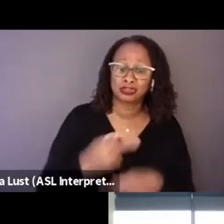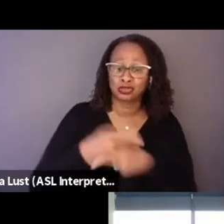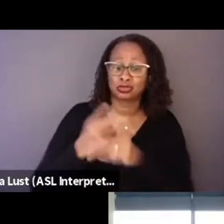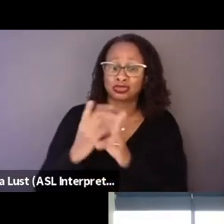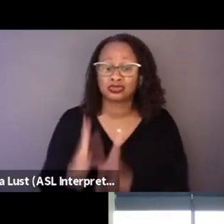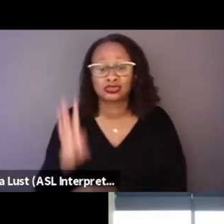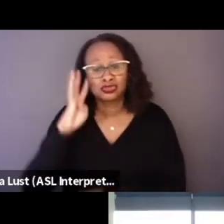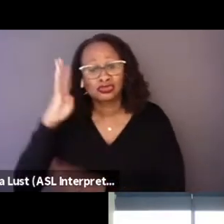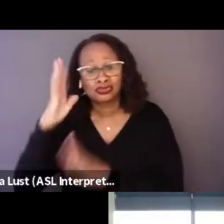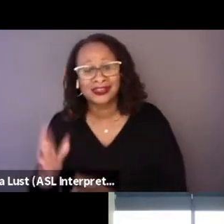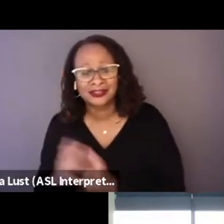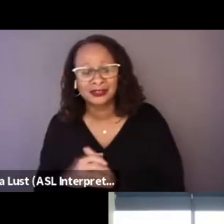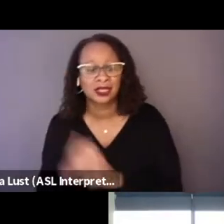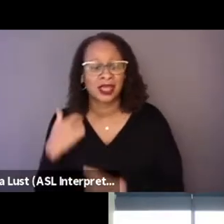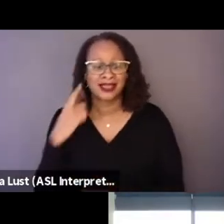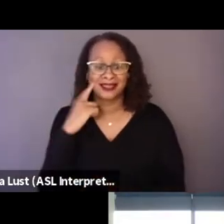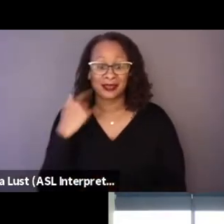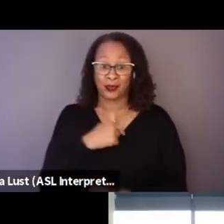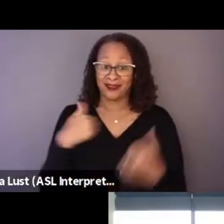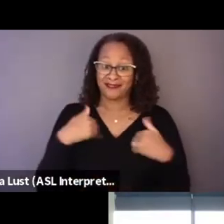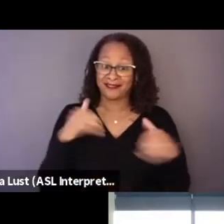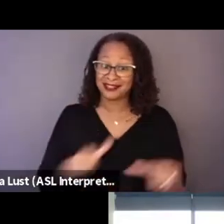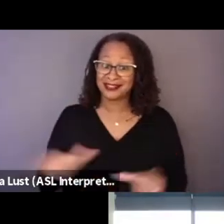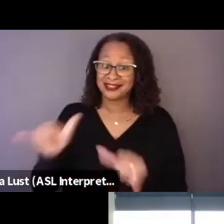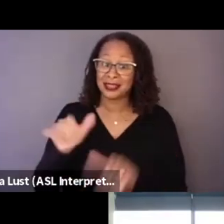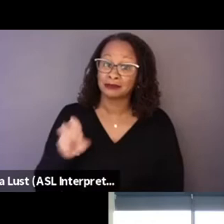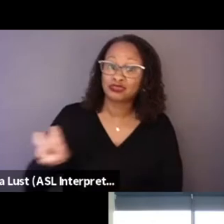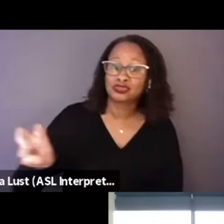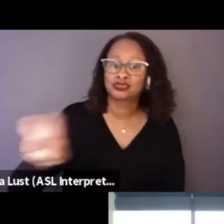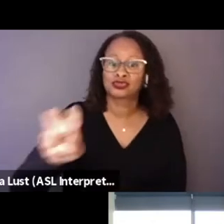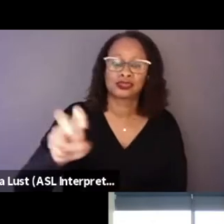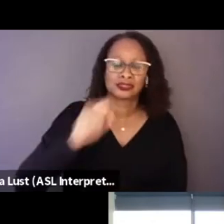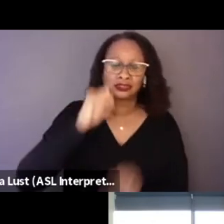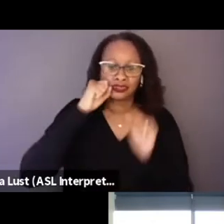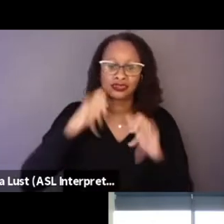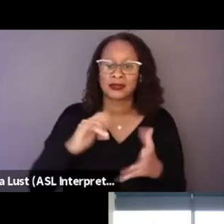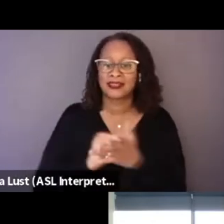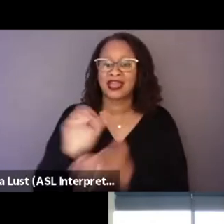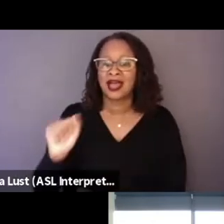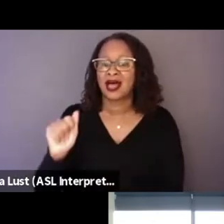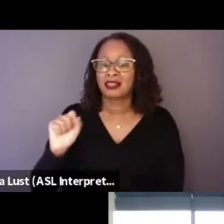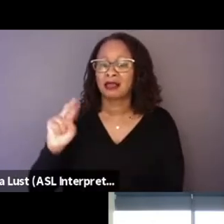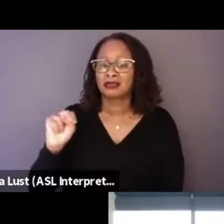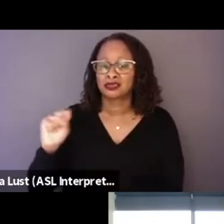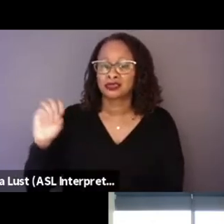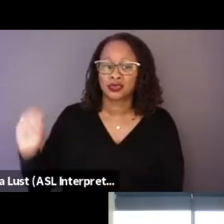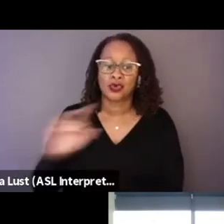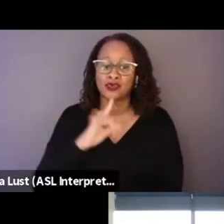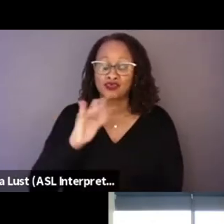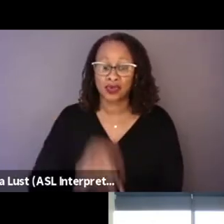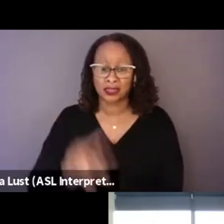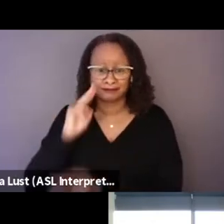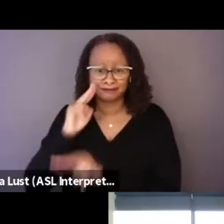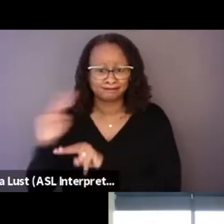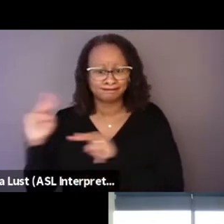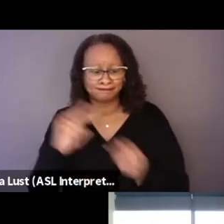I think we had that journey and it's incredible that Alonso really looked to mirror that journey,